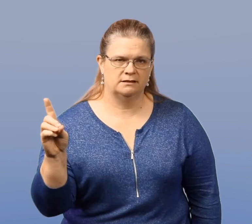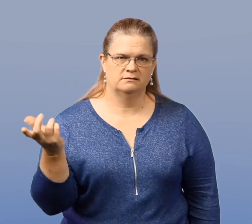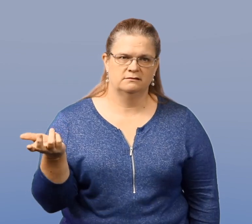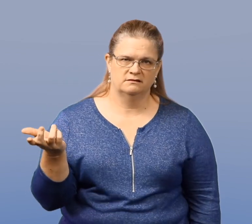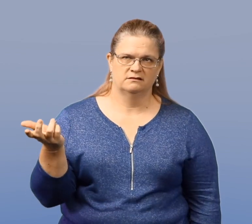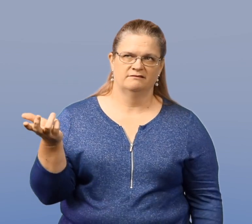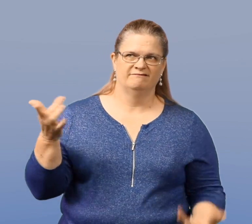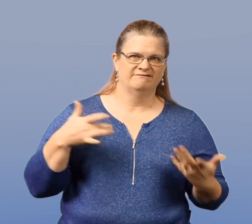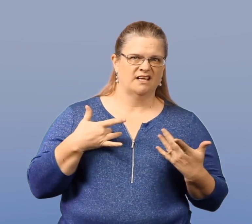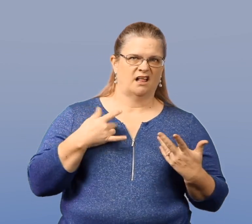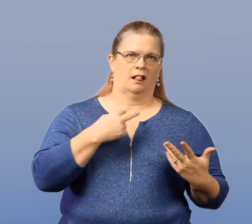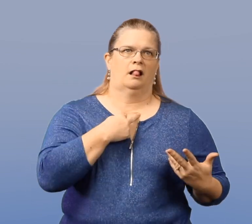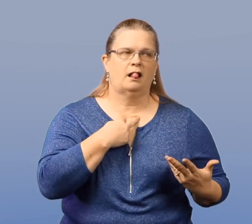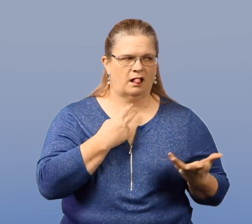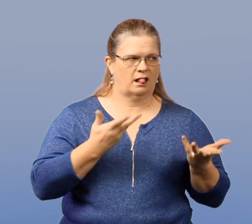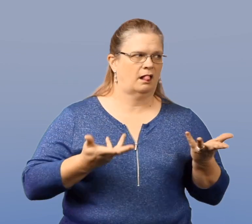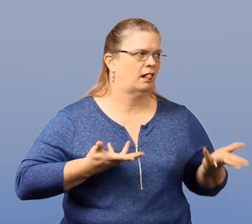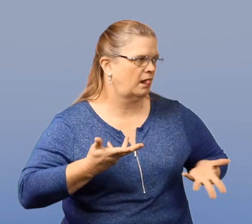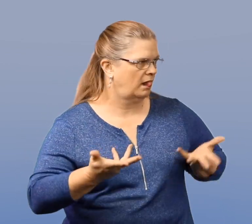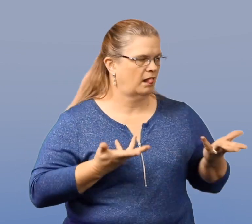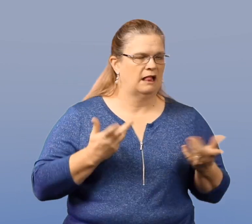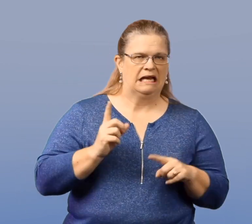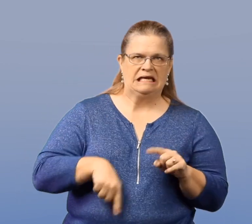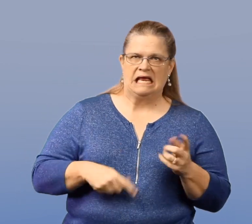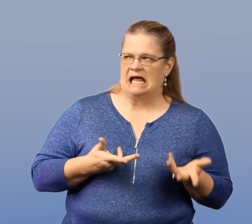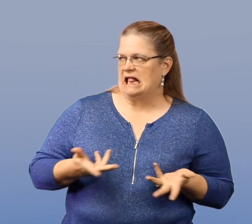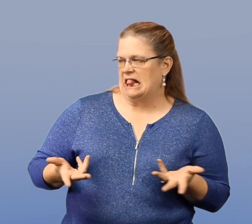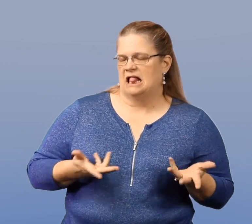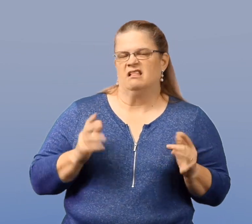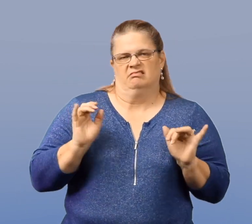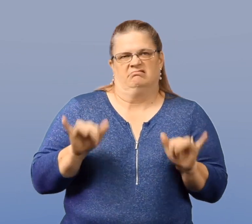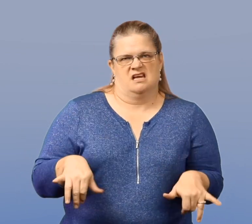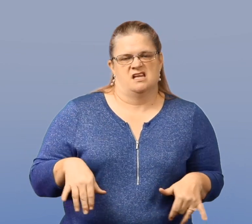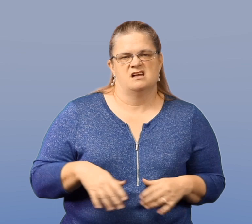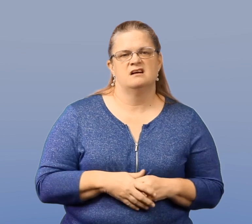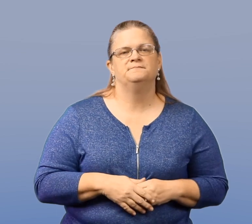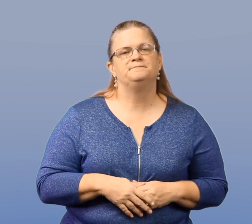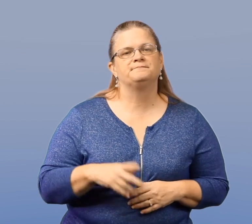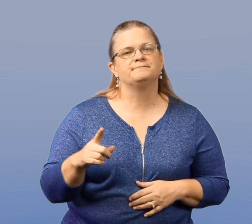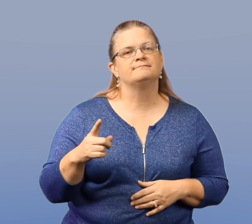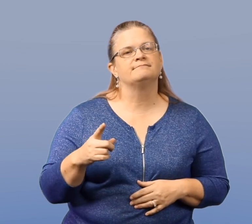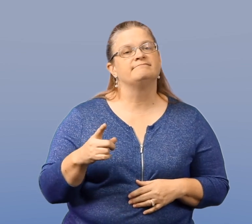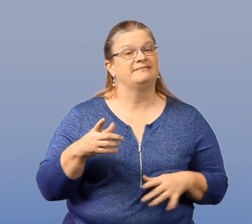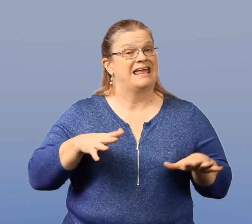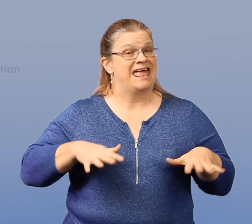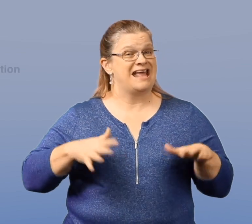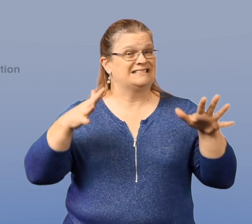of being stuck with nowhere to go.